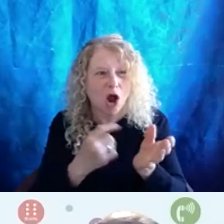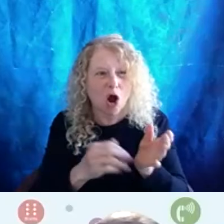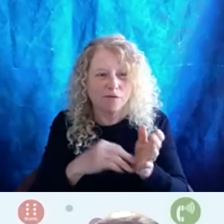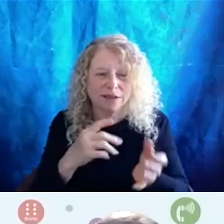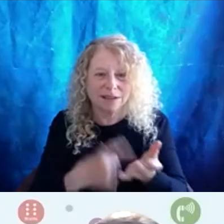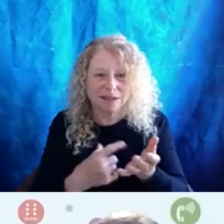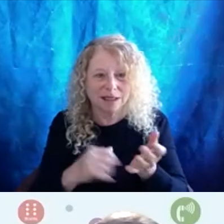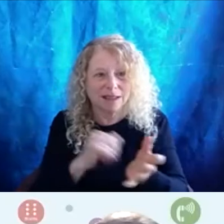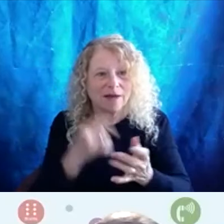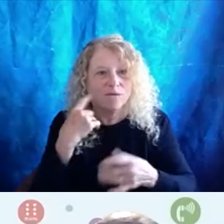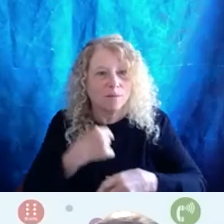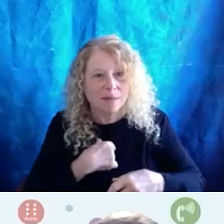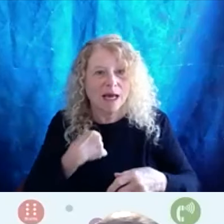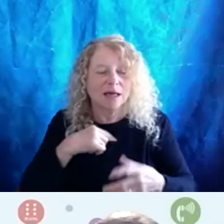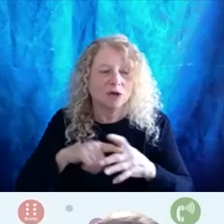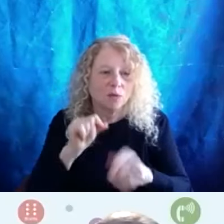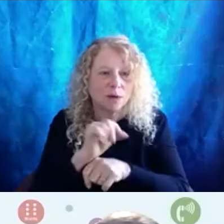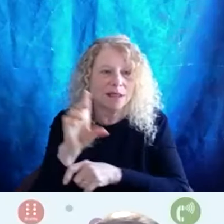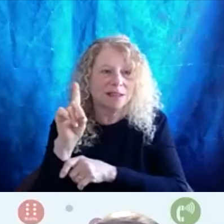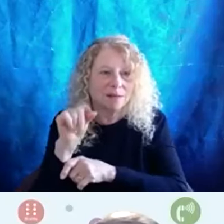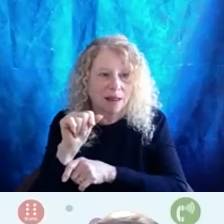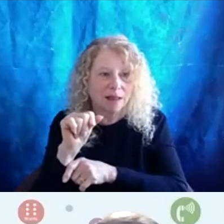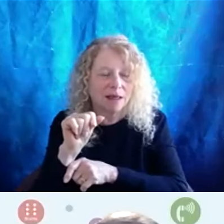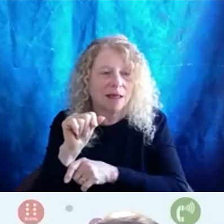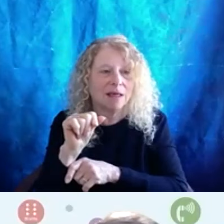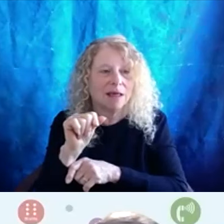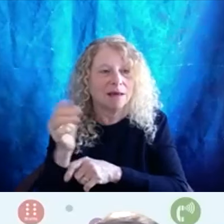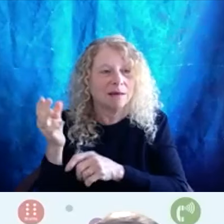I started working in the disability field. Over 30 years ago,